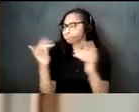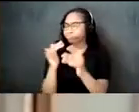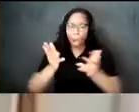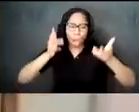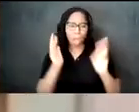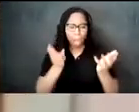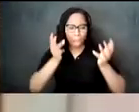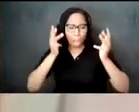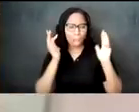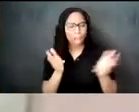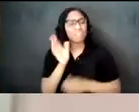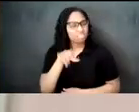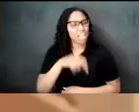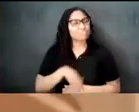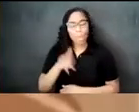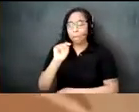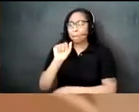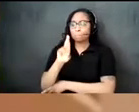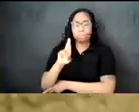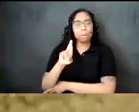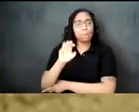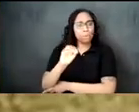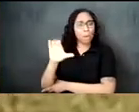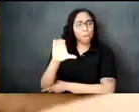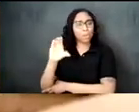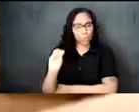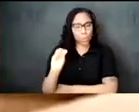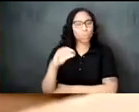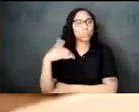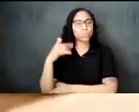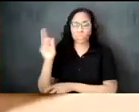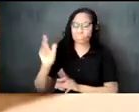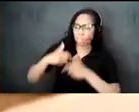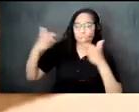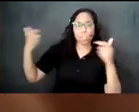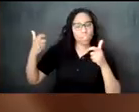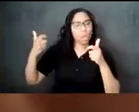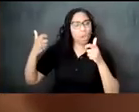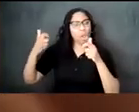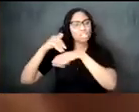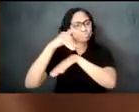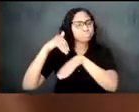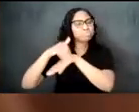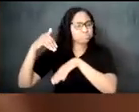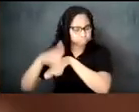morocco is considered the largest importer of green tea worldwide morocco consumes of